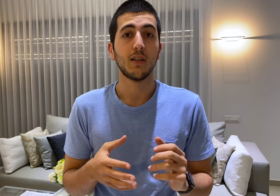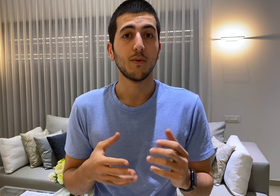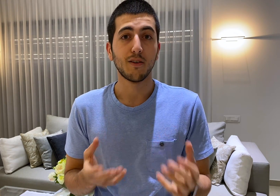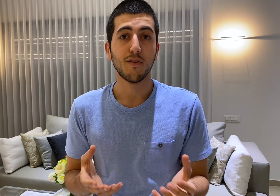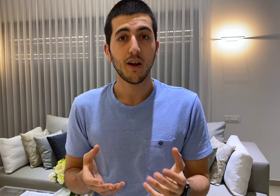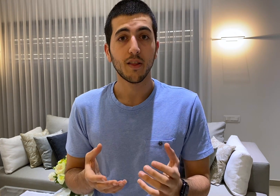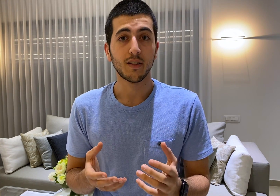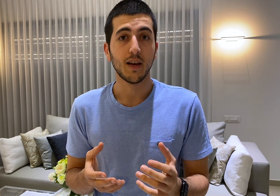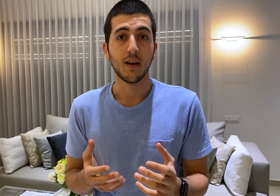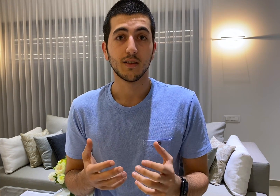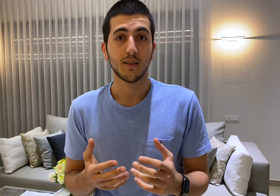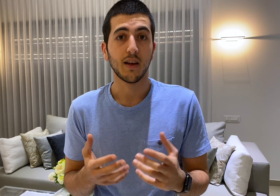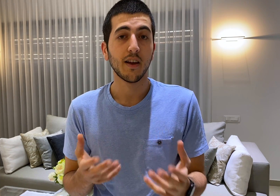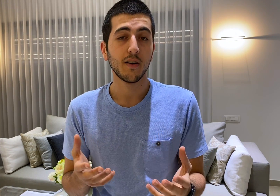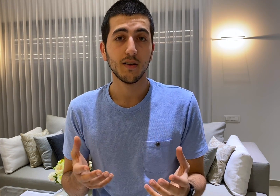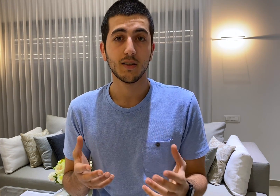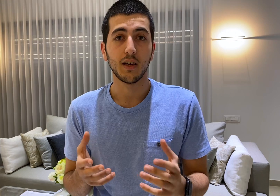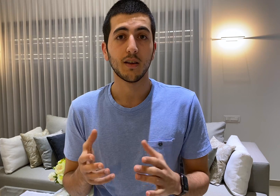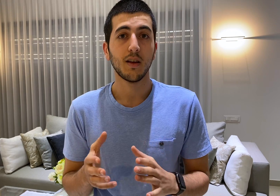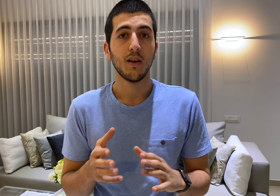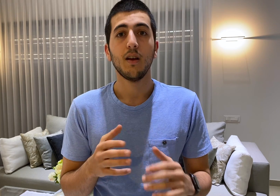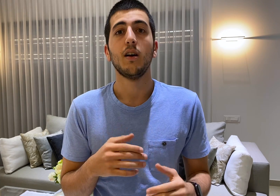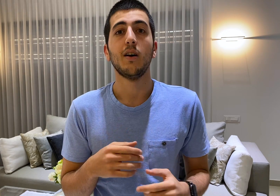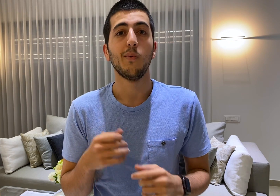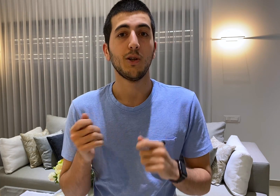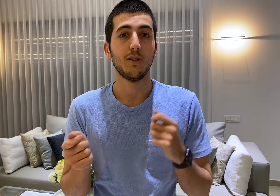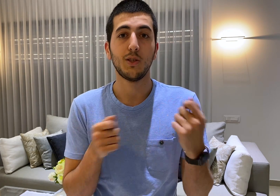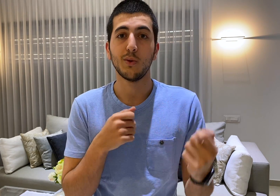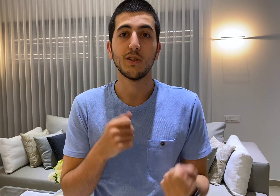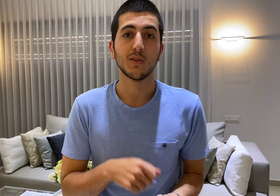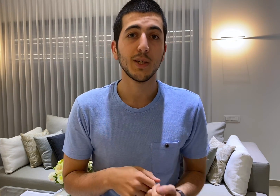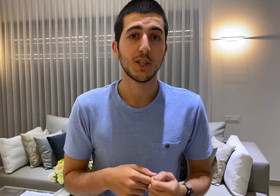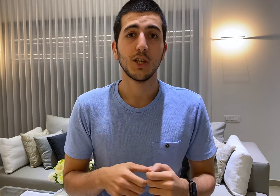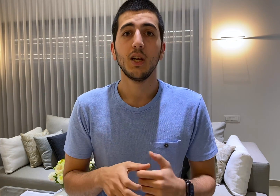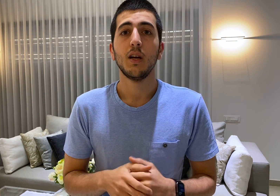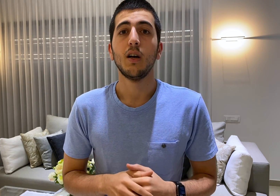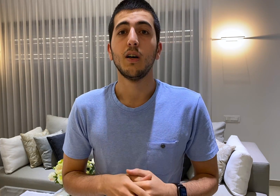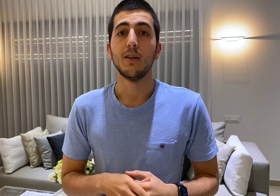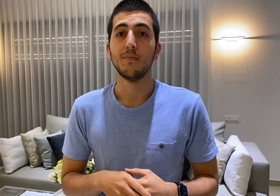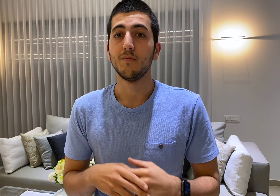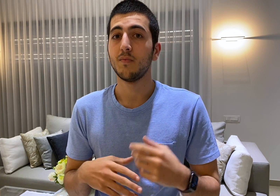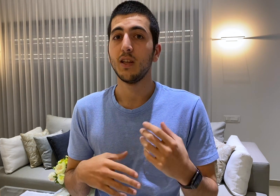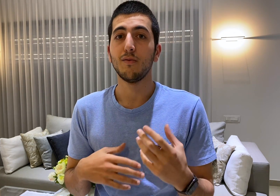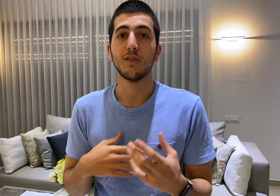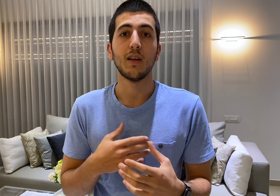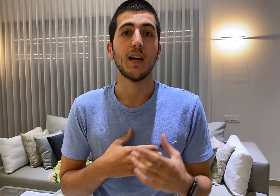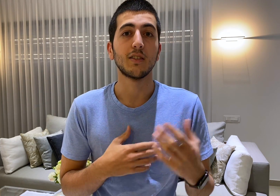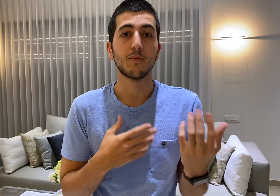can write a file that has a header saying what joint is which even add some